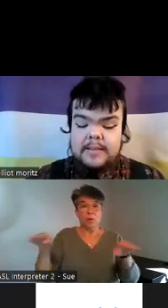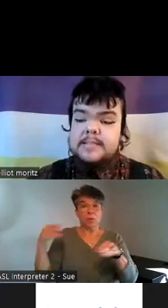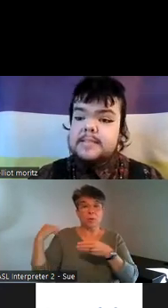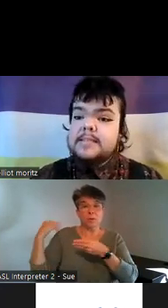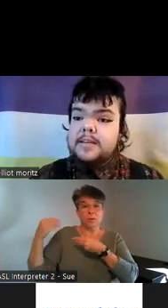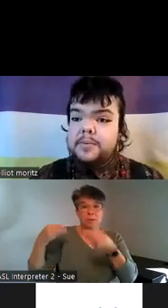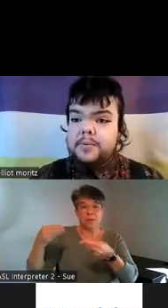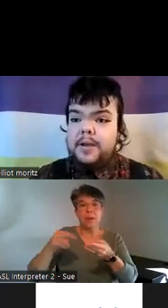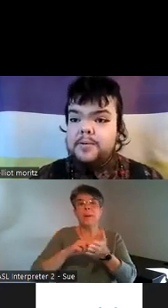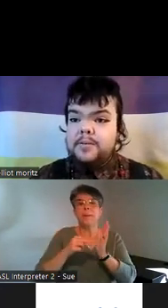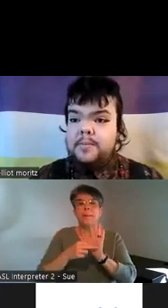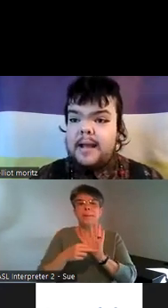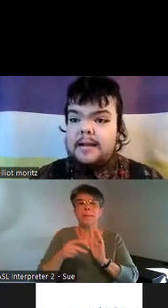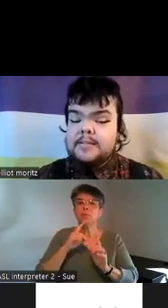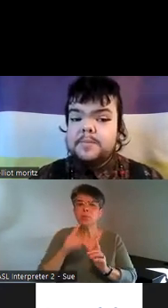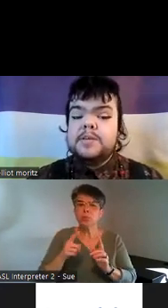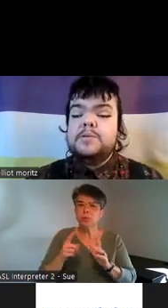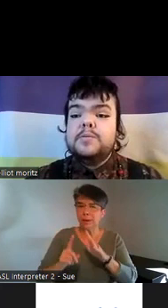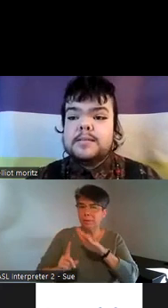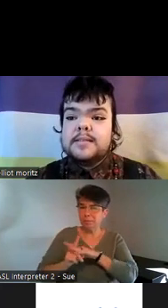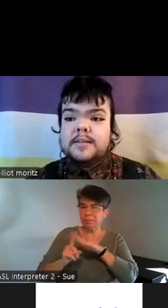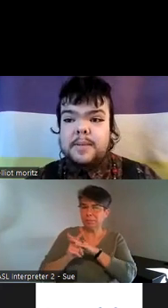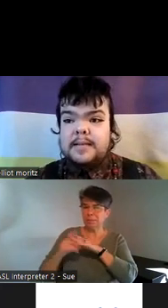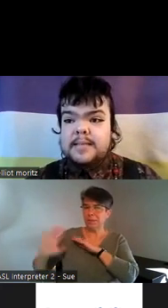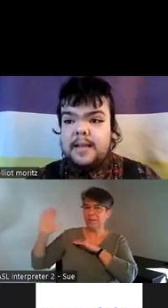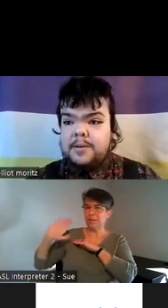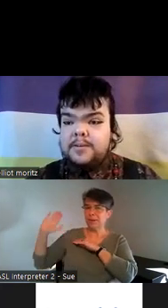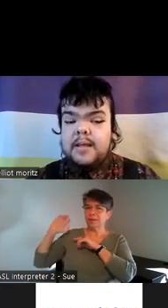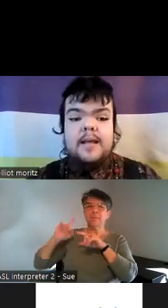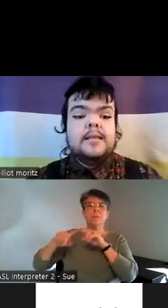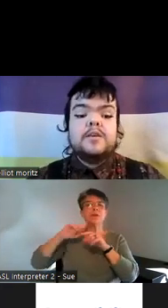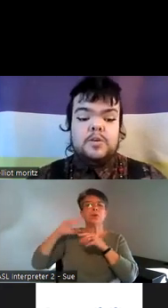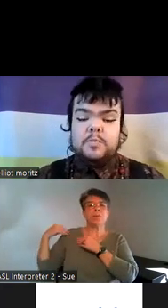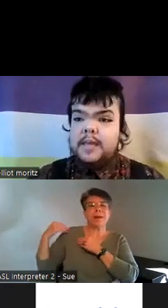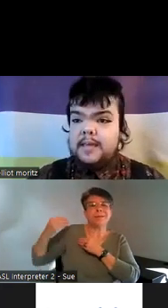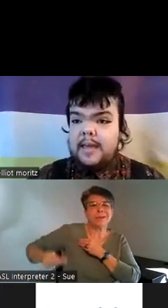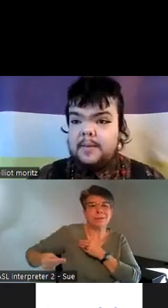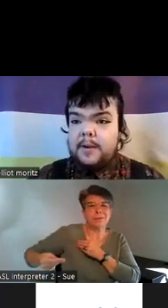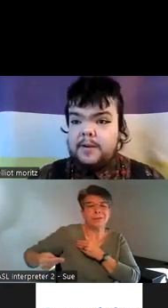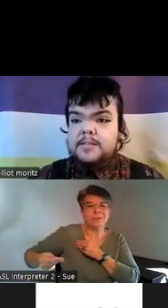have existed throughout the past but you don't necessarily pass down like you being gay parents